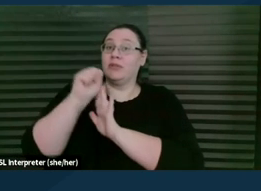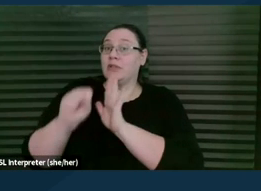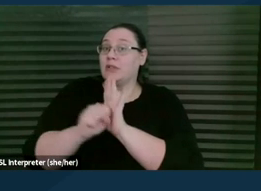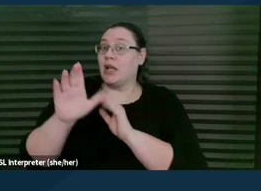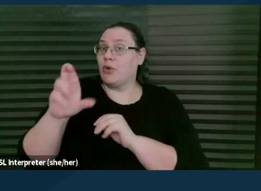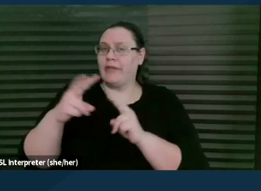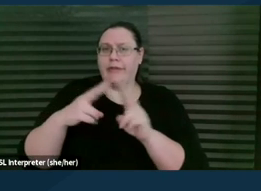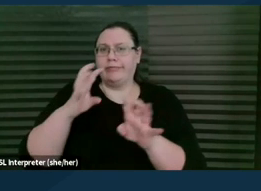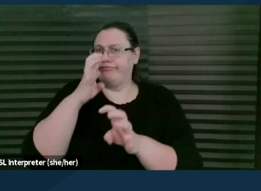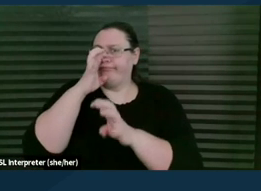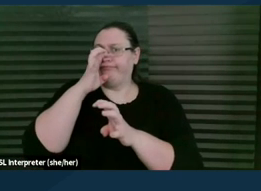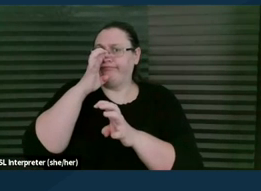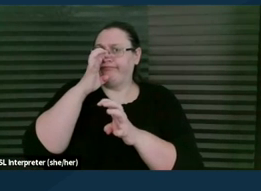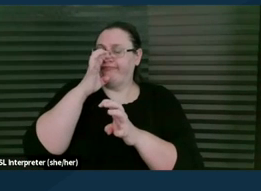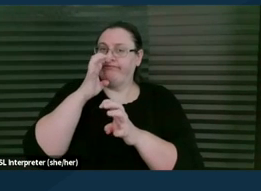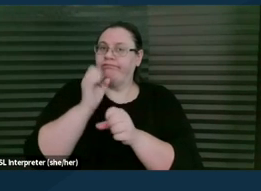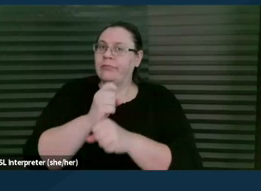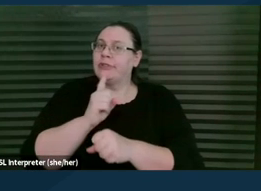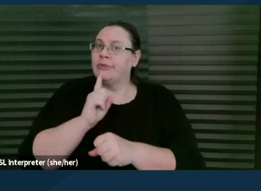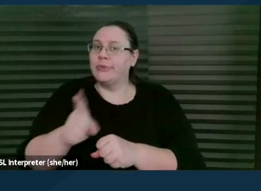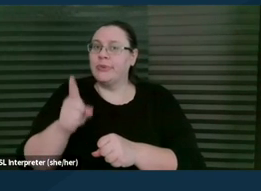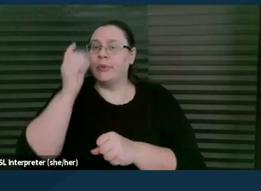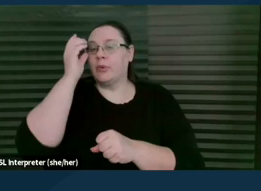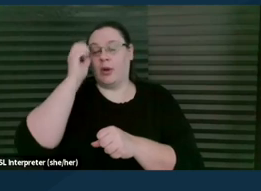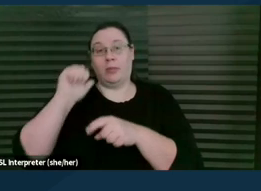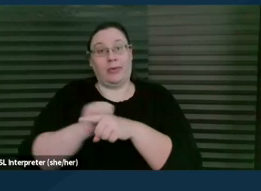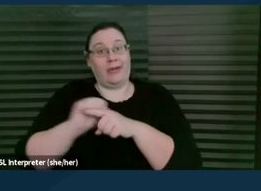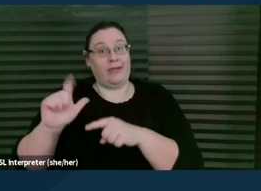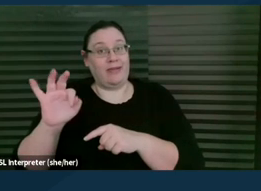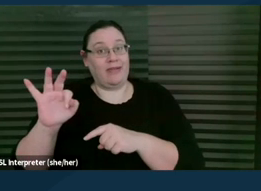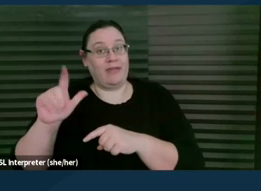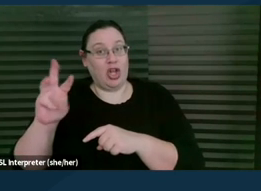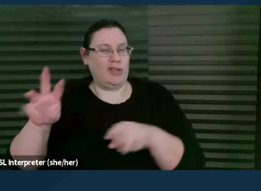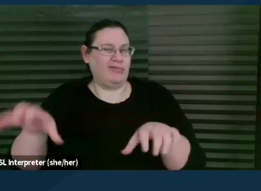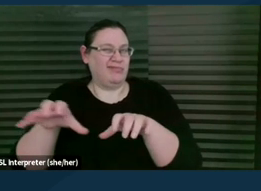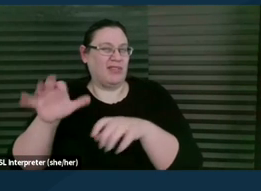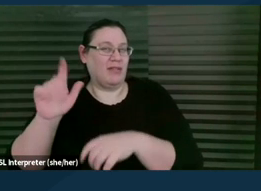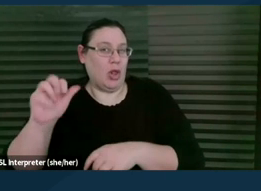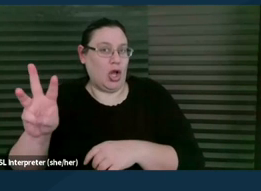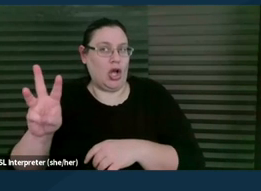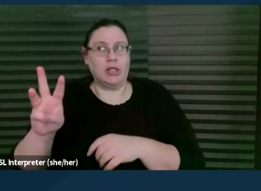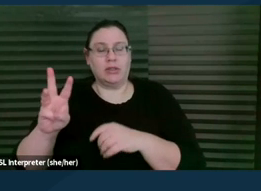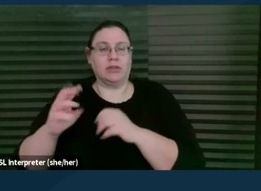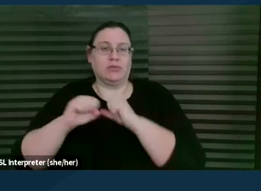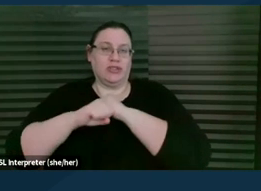with respect to ensuring that the practice of law is generally protected. I can go to the next slide, please.